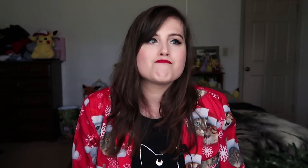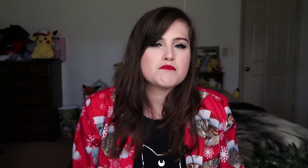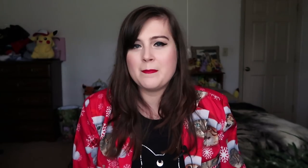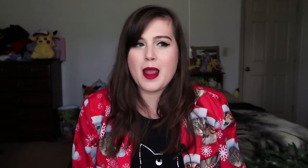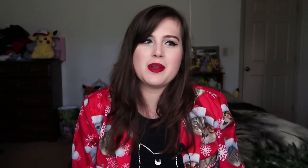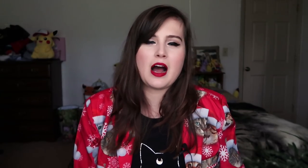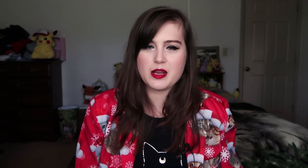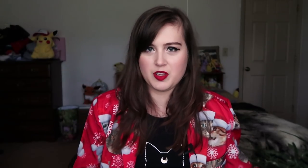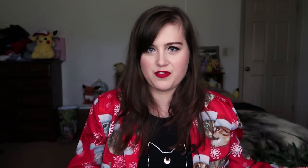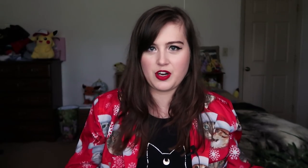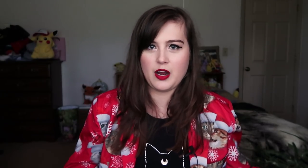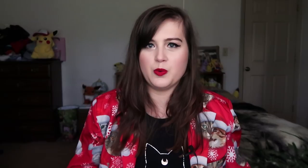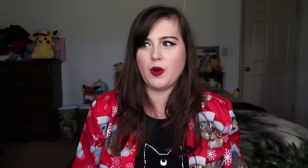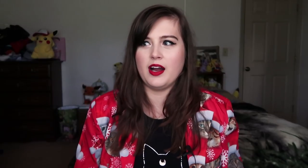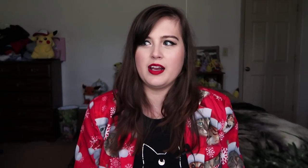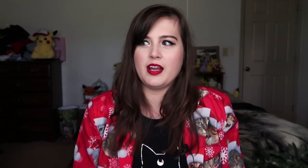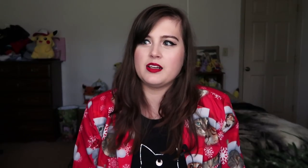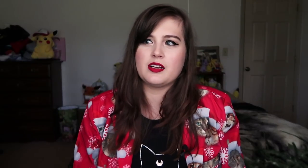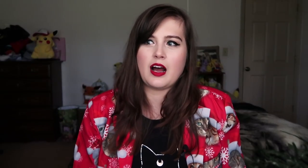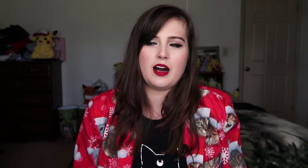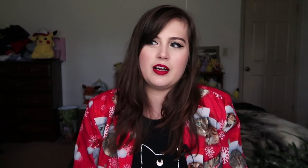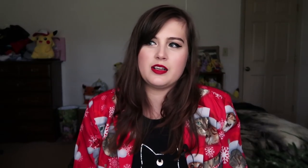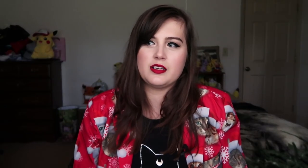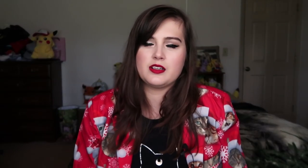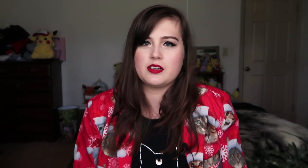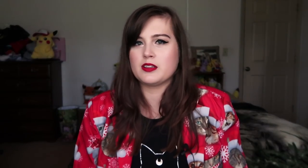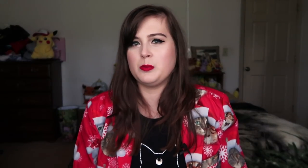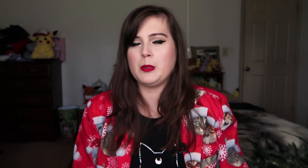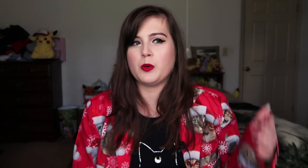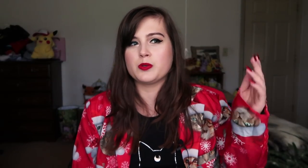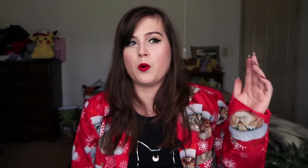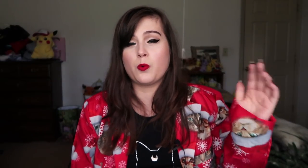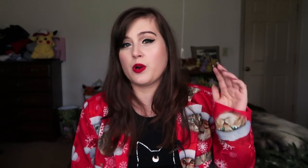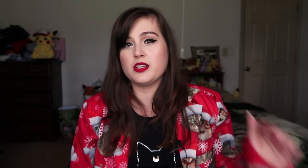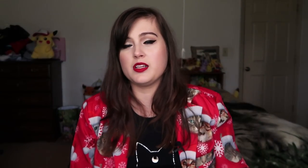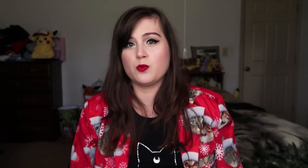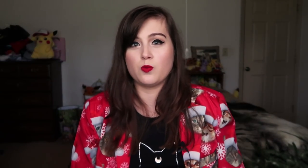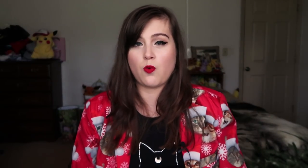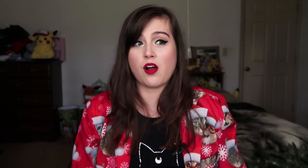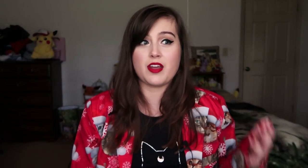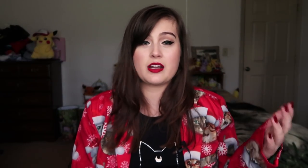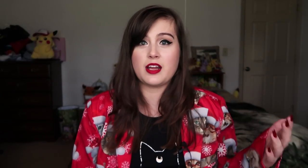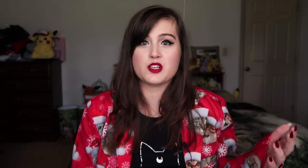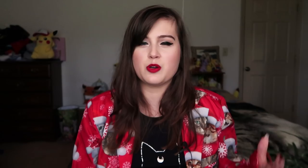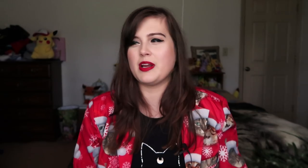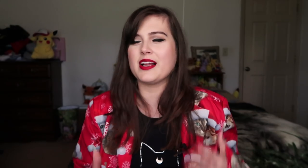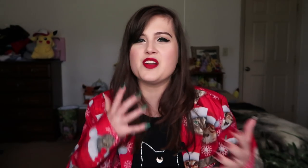Maybe I am the forgotten one and I...people don't really want that connection with me.